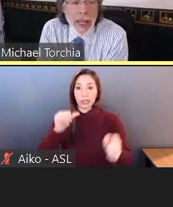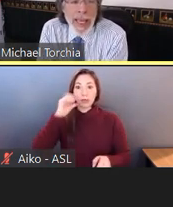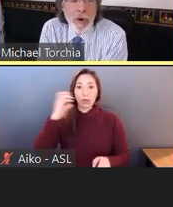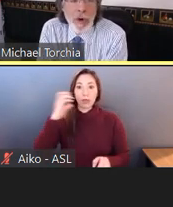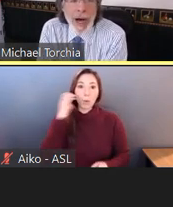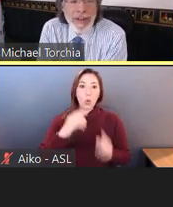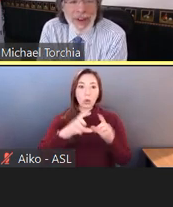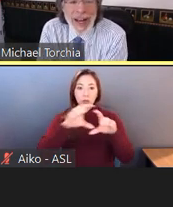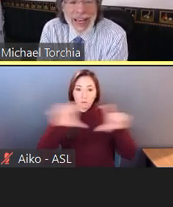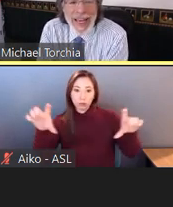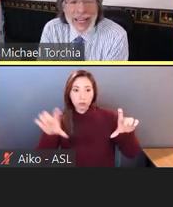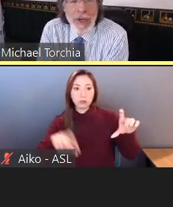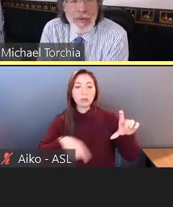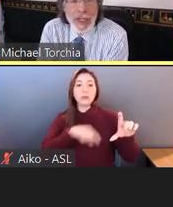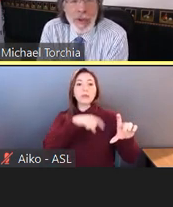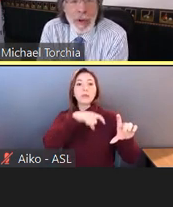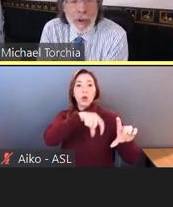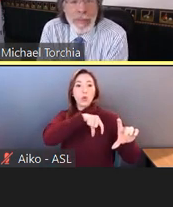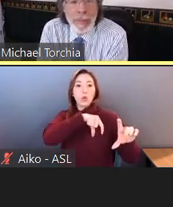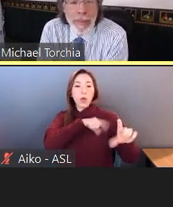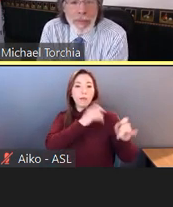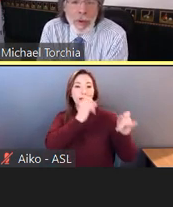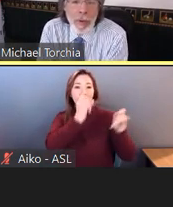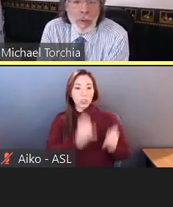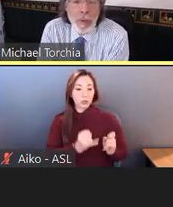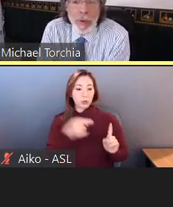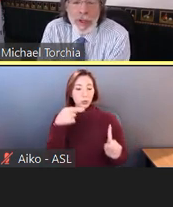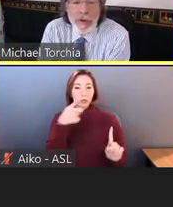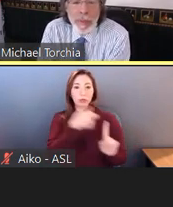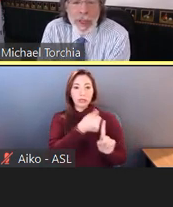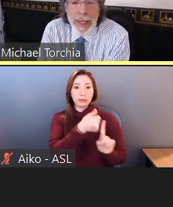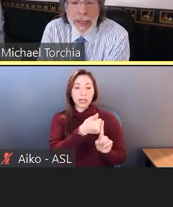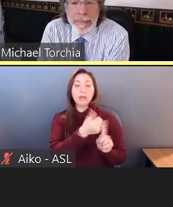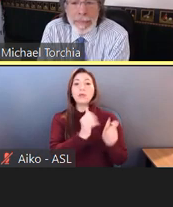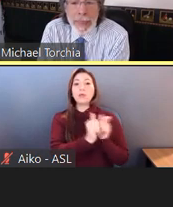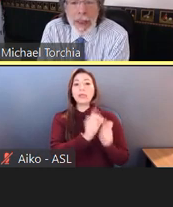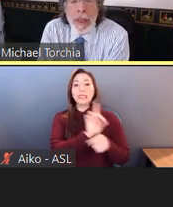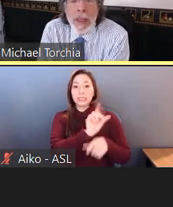a qualified individual with a disability.